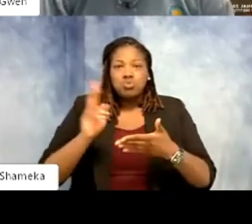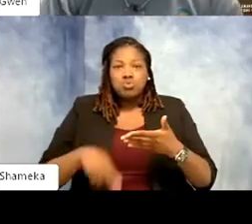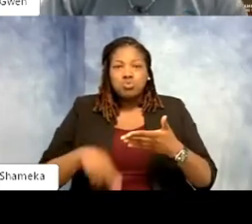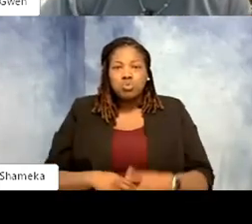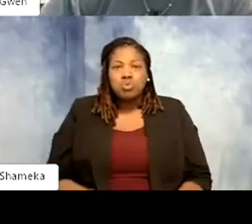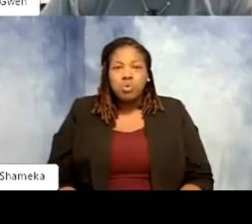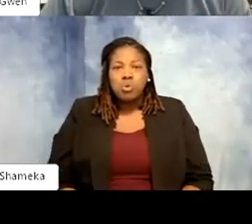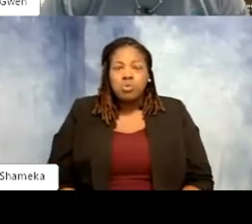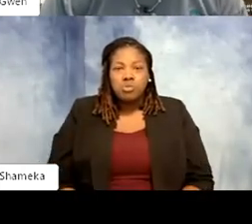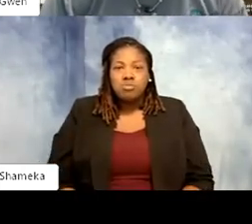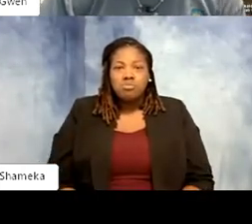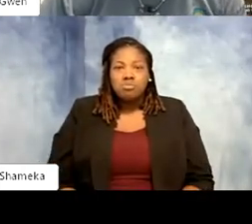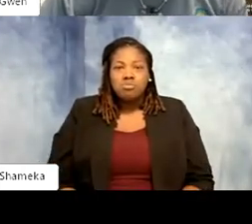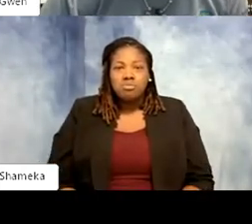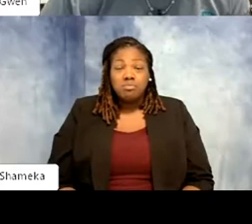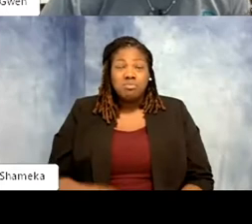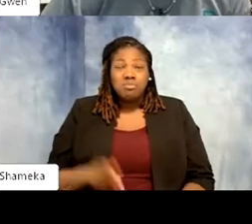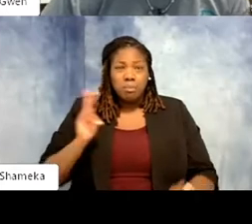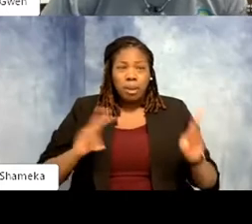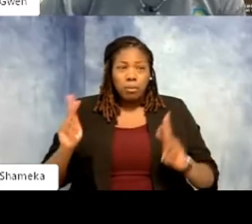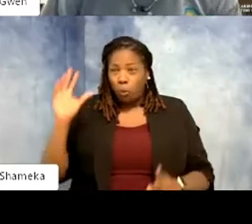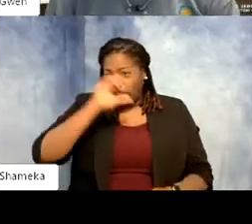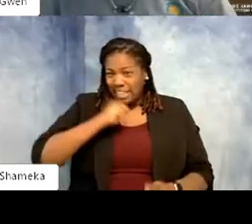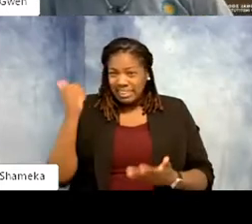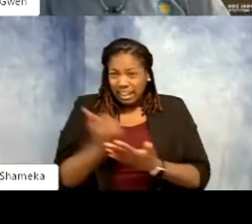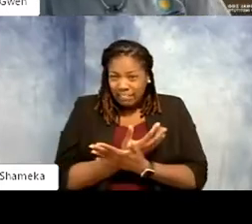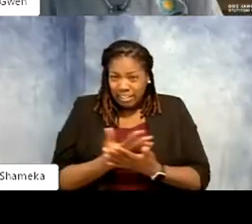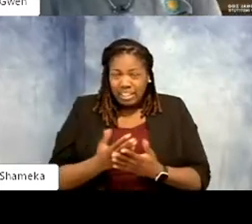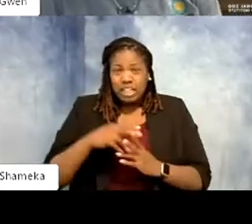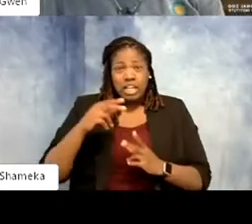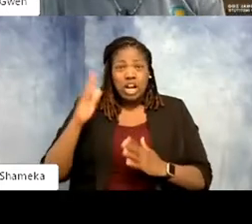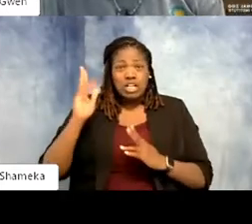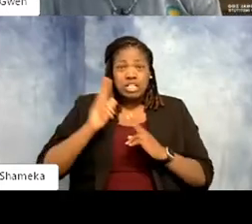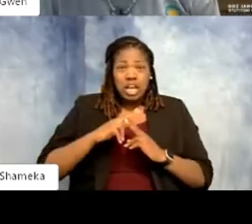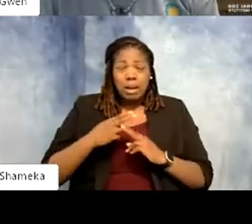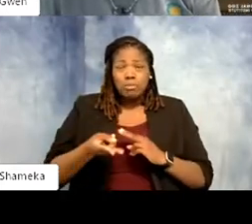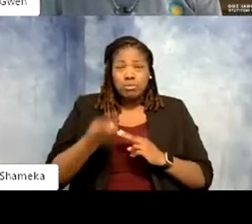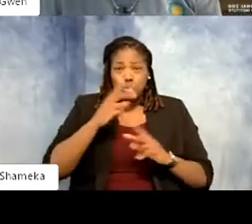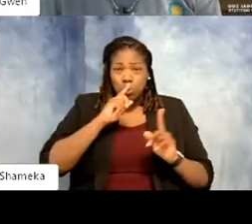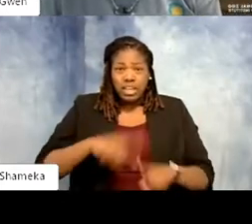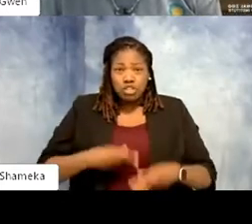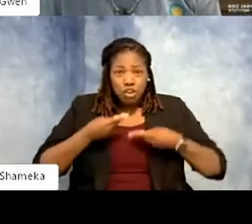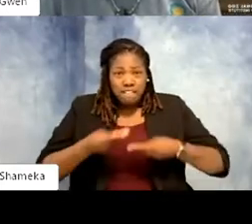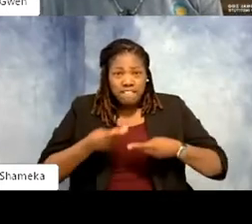It looks like folks guessed everything. Our top two guesses were feeding and caring for chicks.